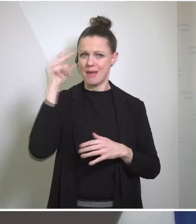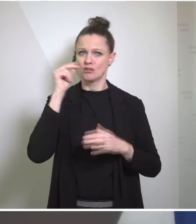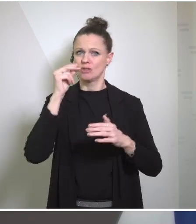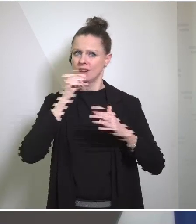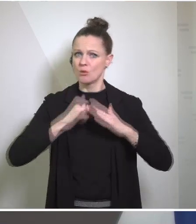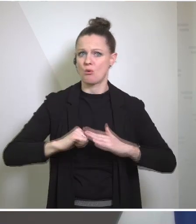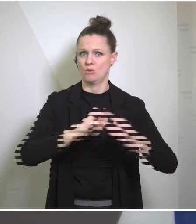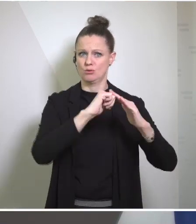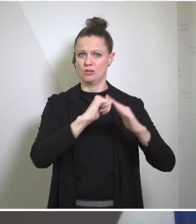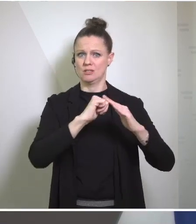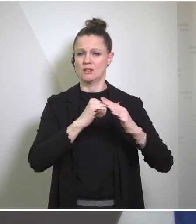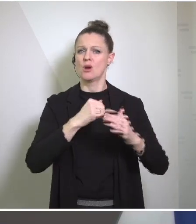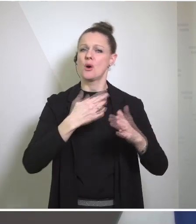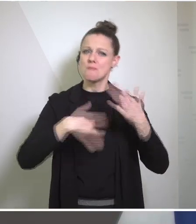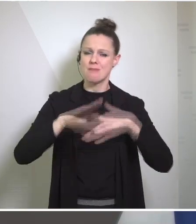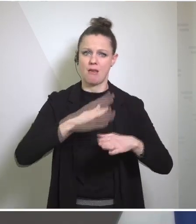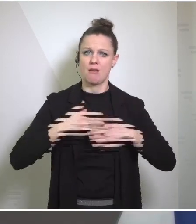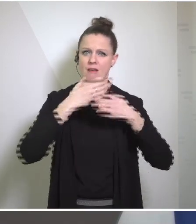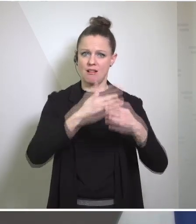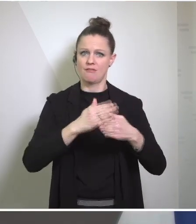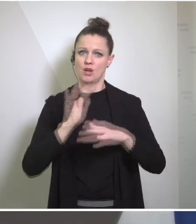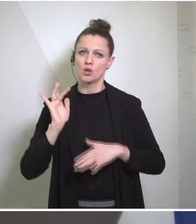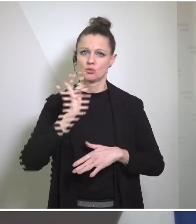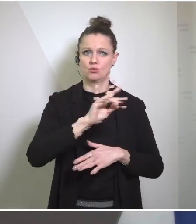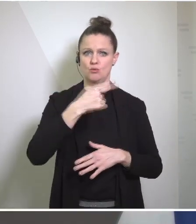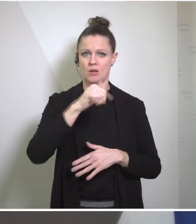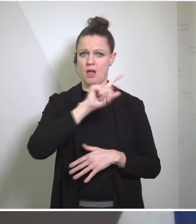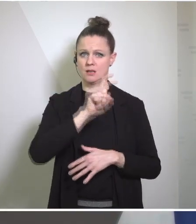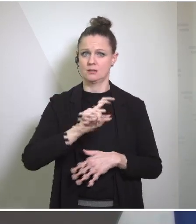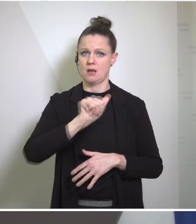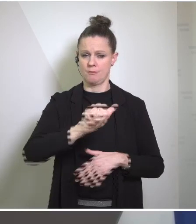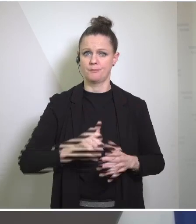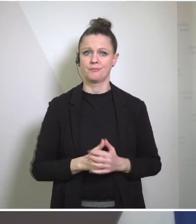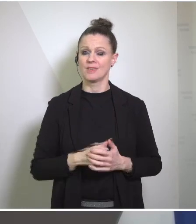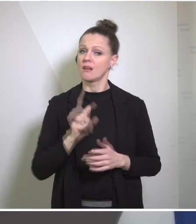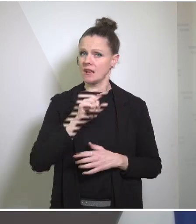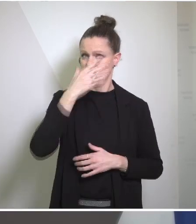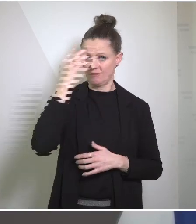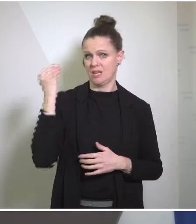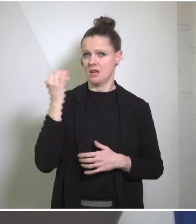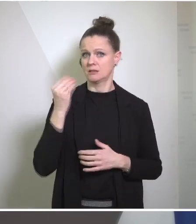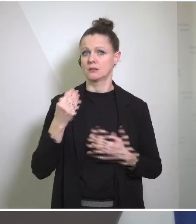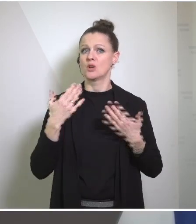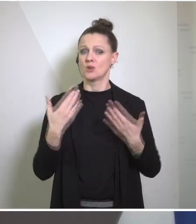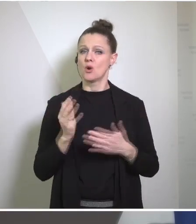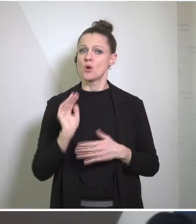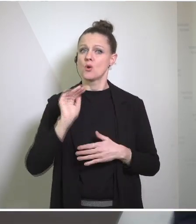and more humanitarian aid into Gaza. And we shall never forget that among these over 130 hostages